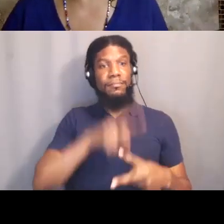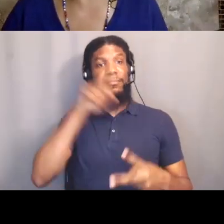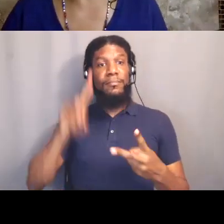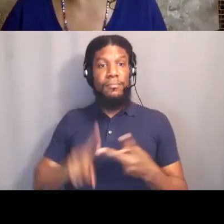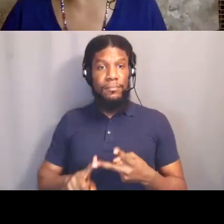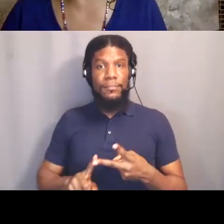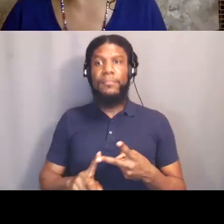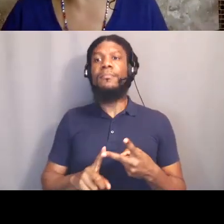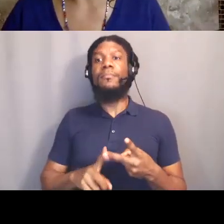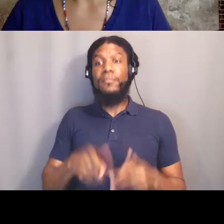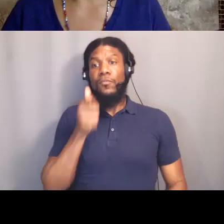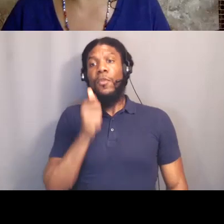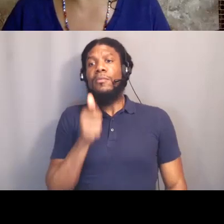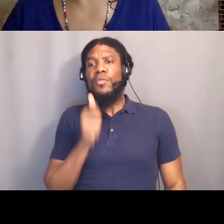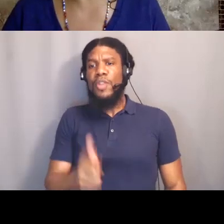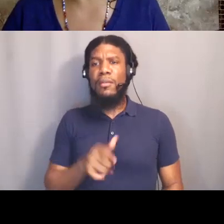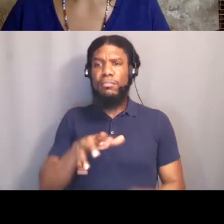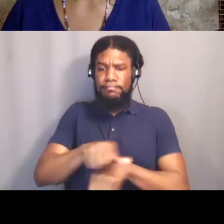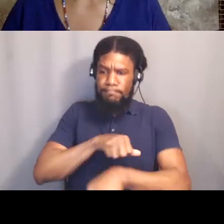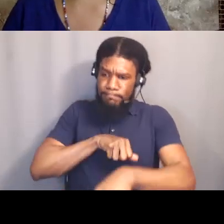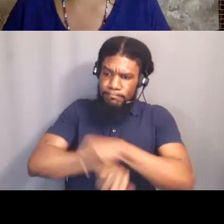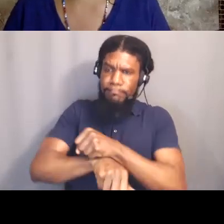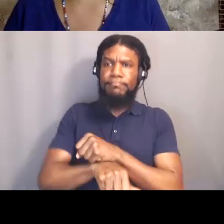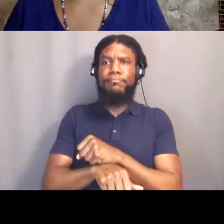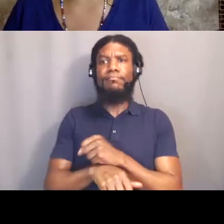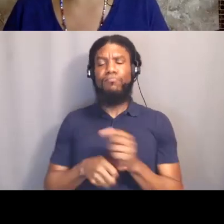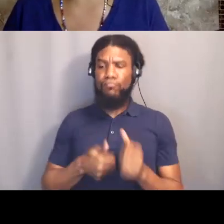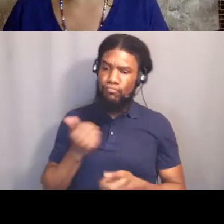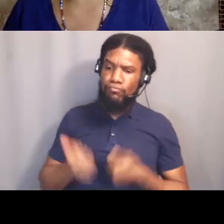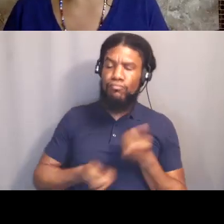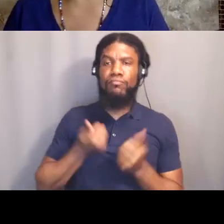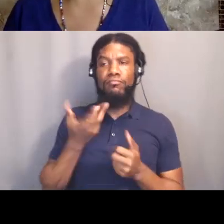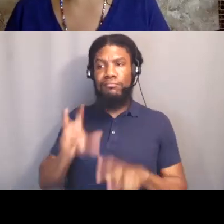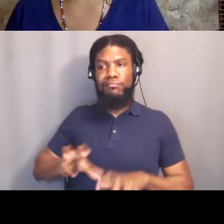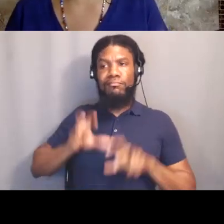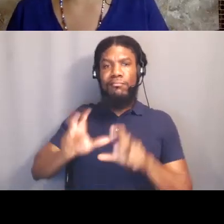to personally invest in the survival of other folks,